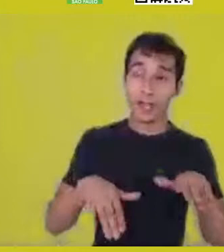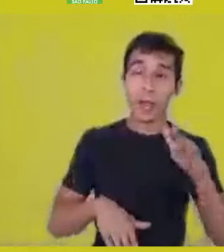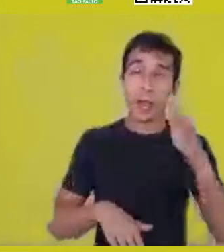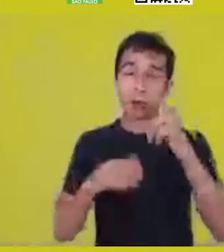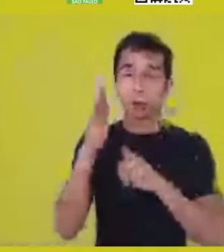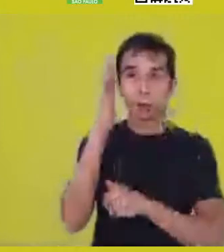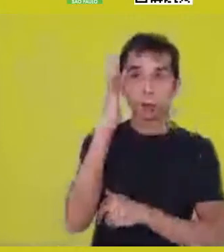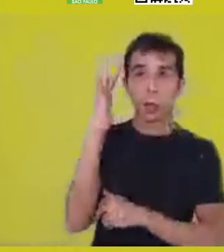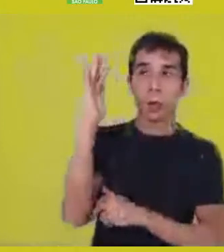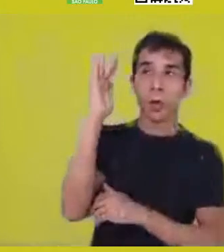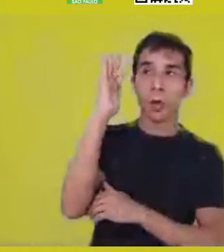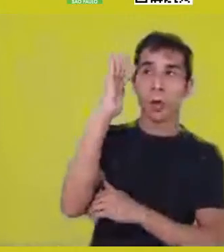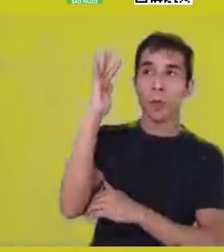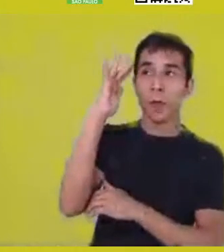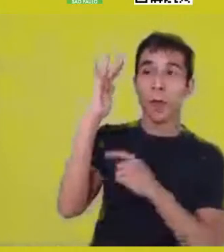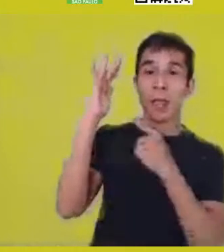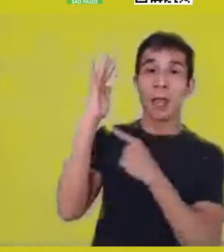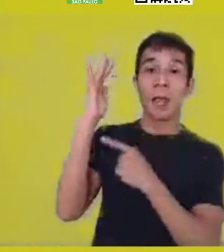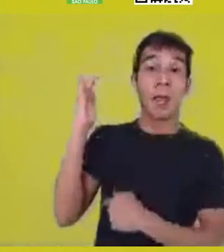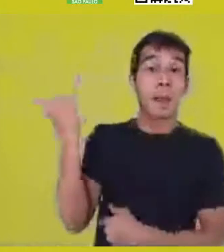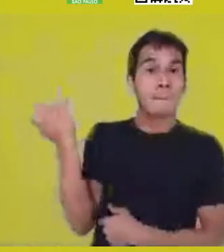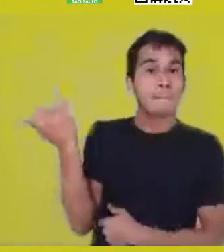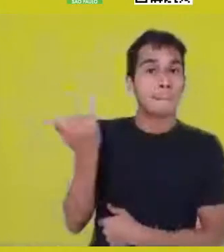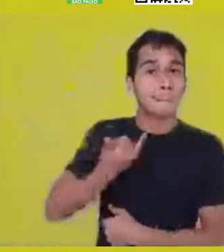all the concrete living experiences that one has,